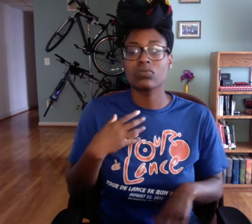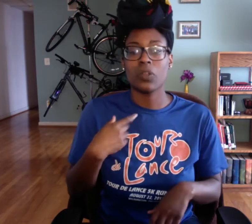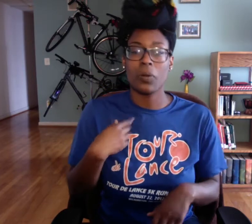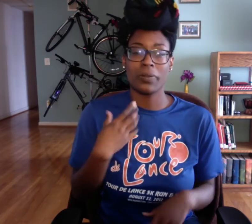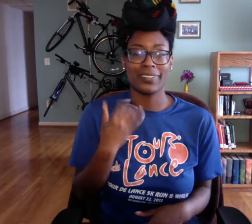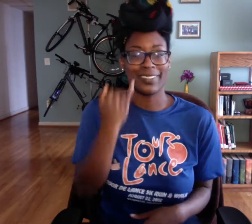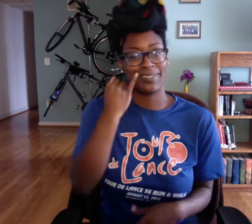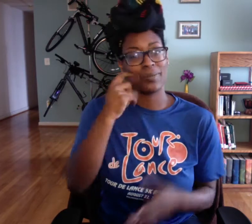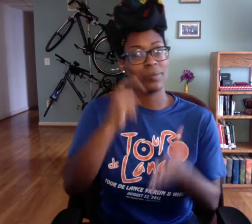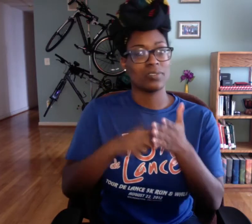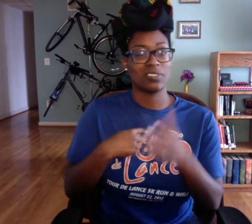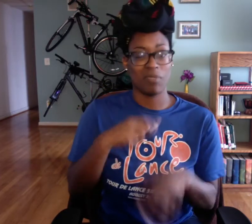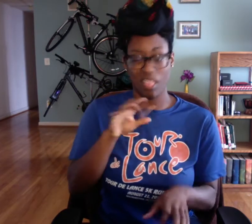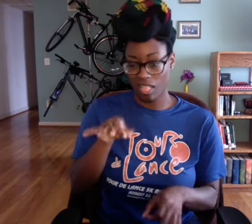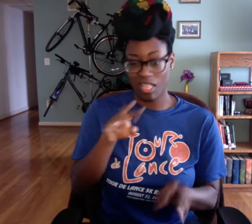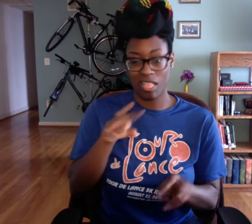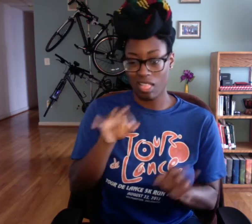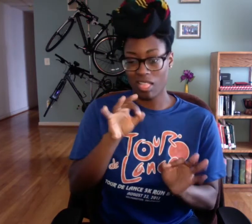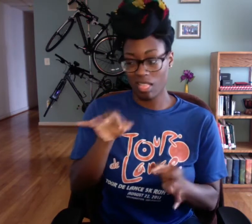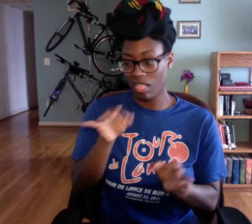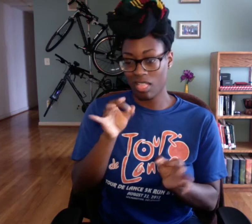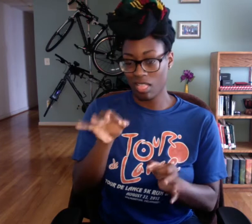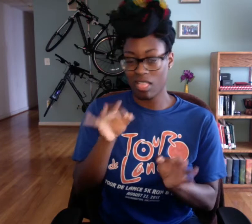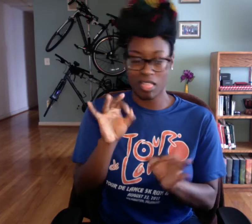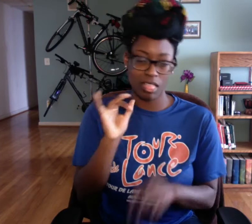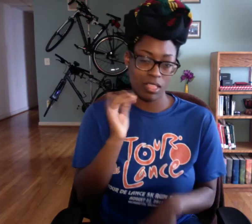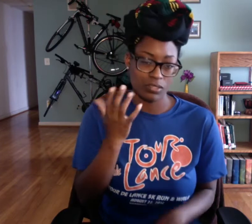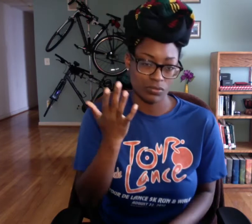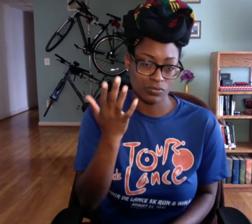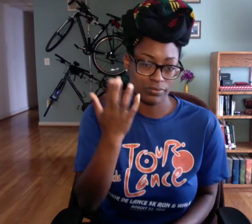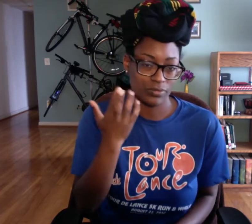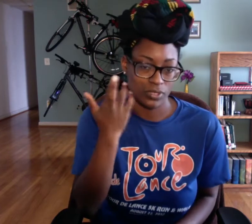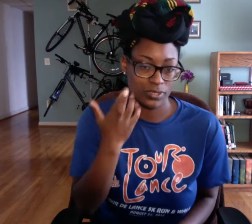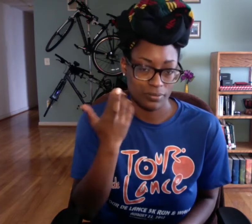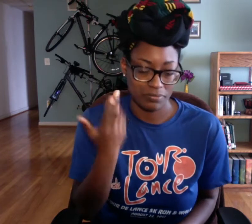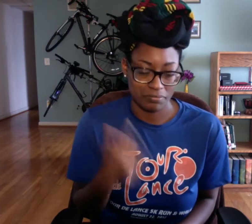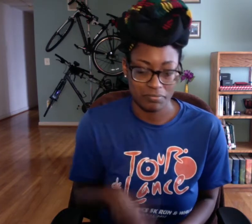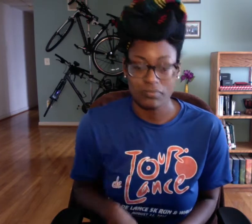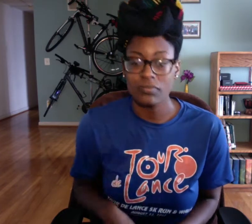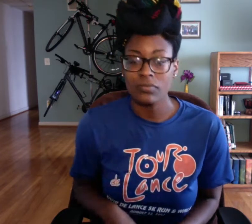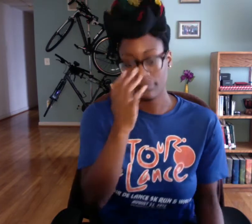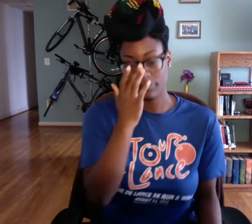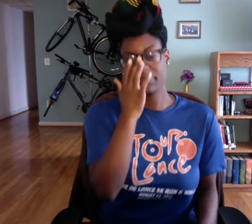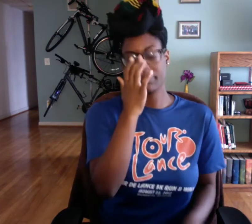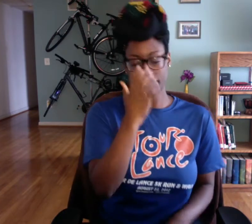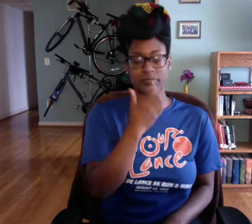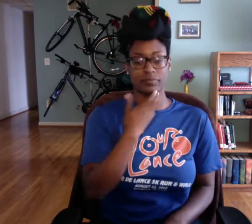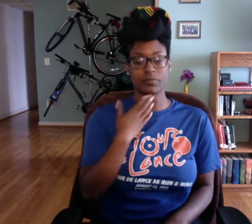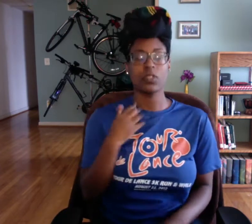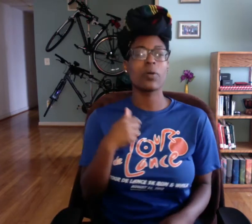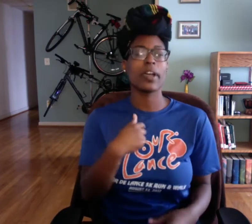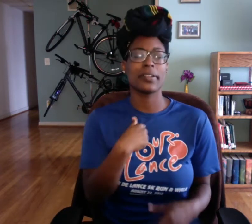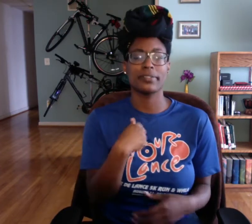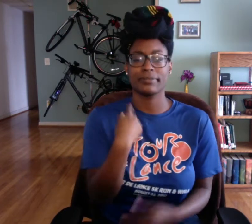That's because I did write down some topics that I wanted to cover. There's a reason I'm looking down.